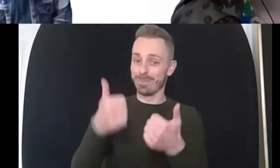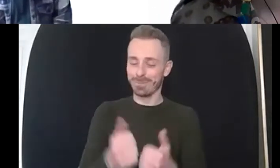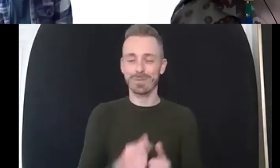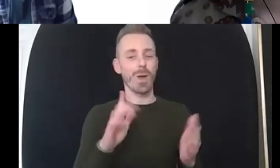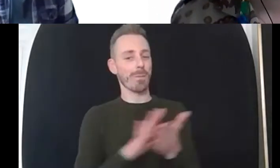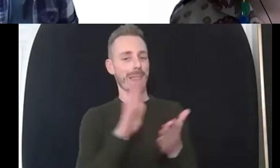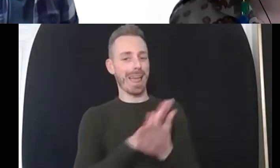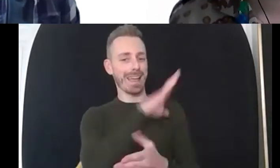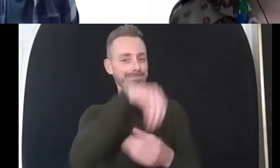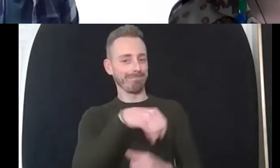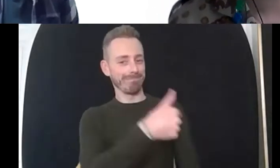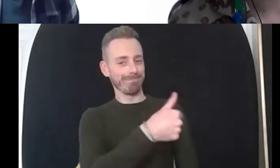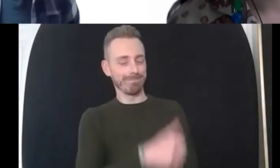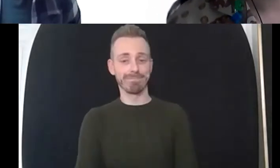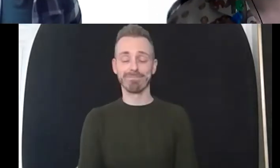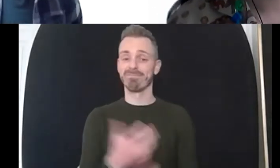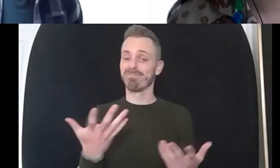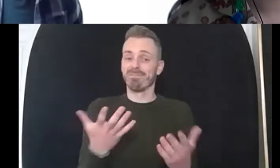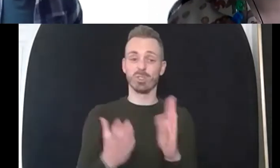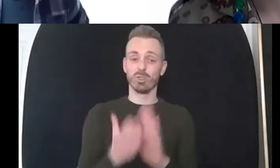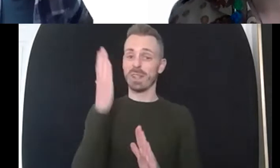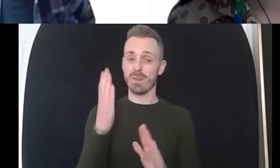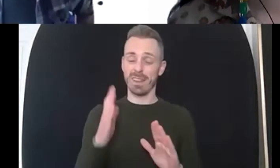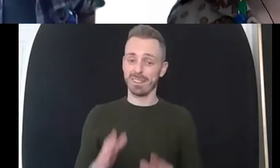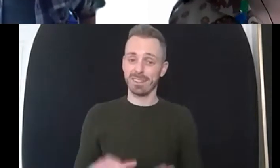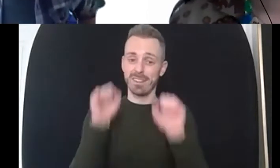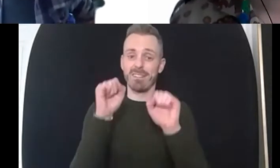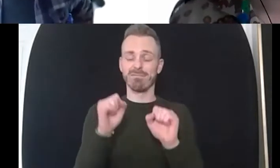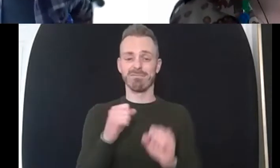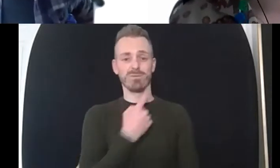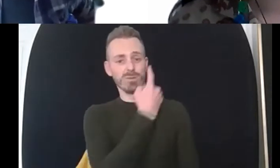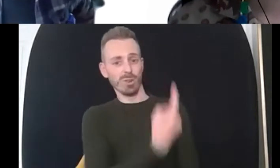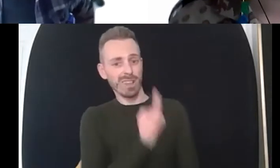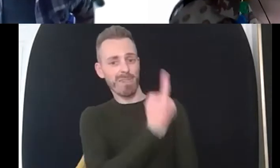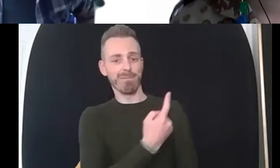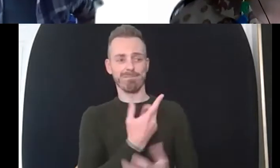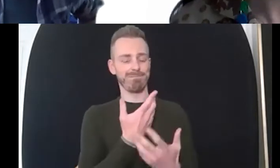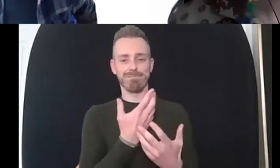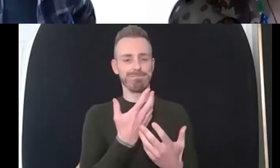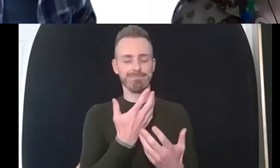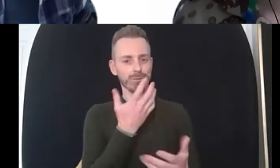into it i guess um where did it all begin for you i think it's interesting to go to your background